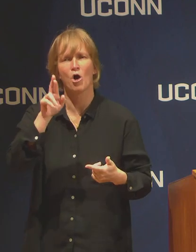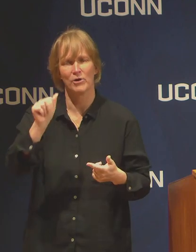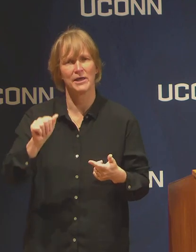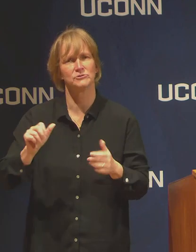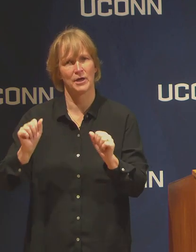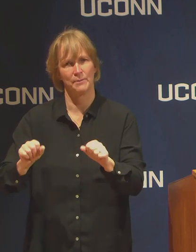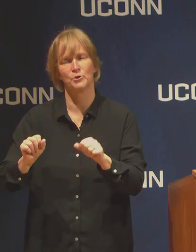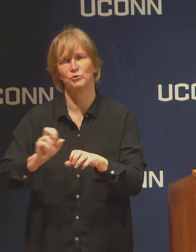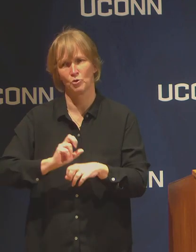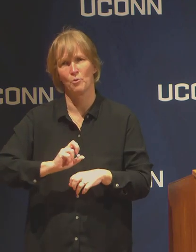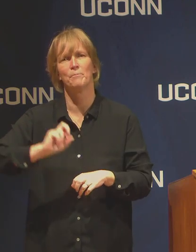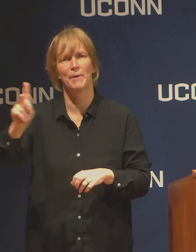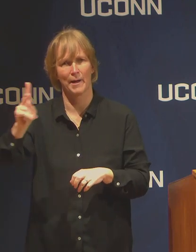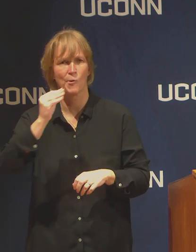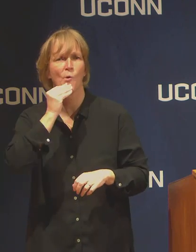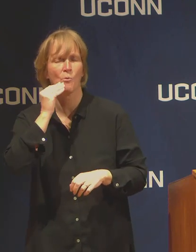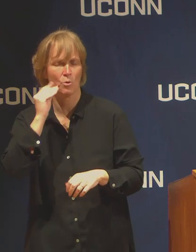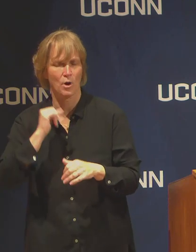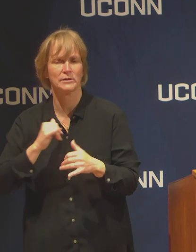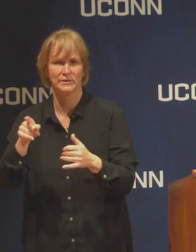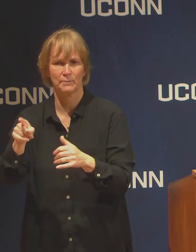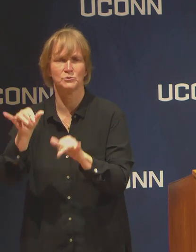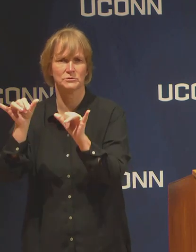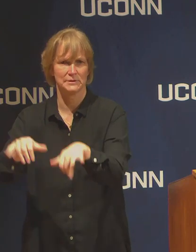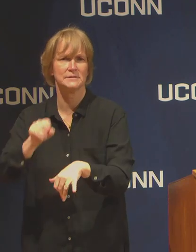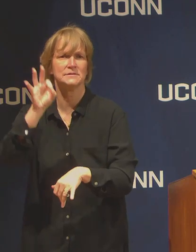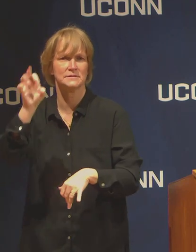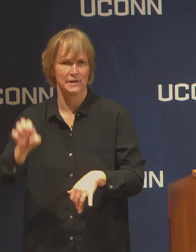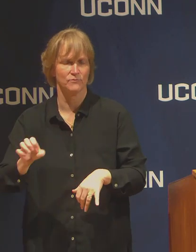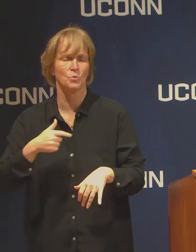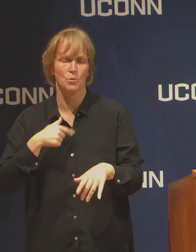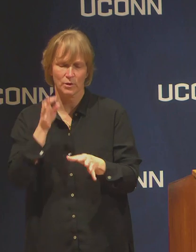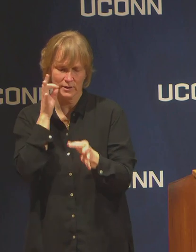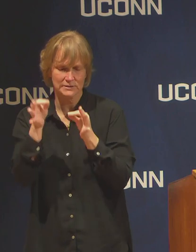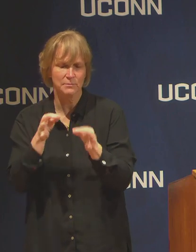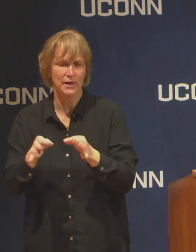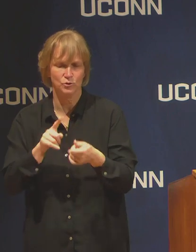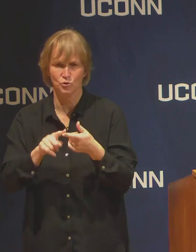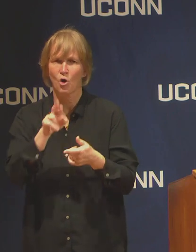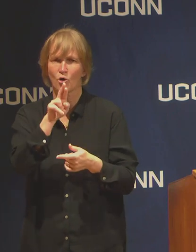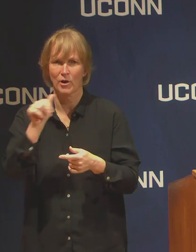so through the move out process. Certainly RAs in residence on